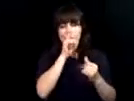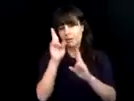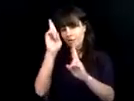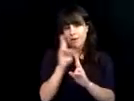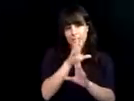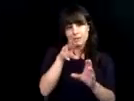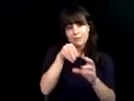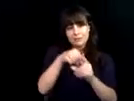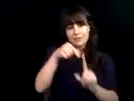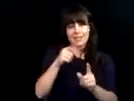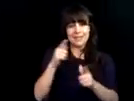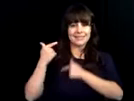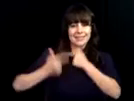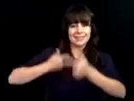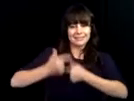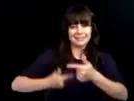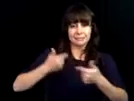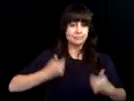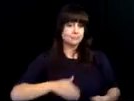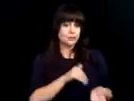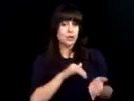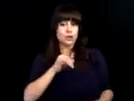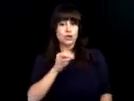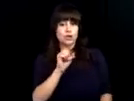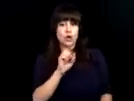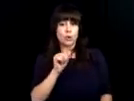dbvi I'm Paige berry, former deaf